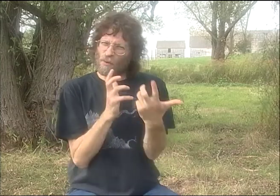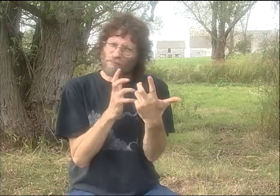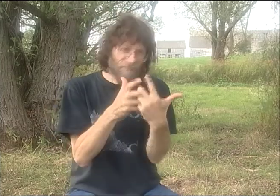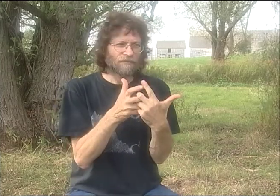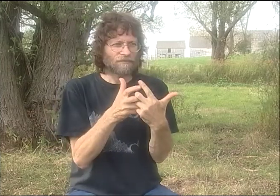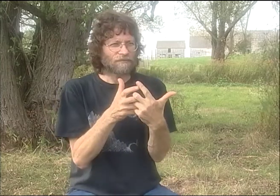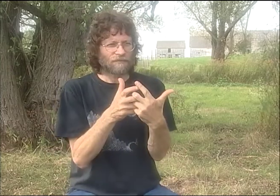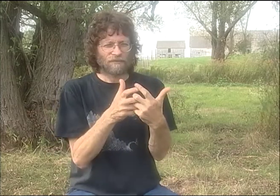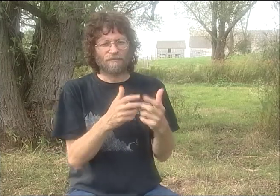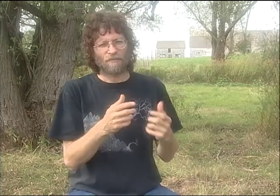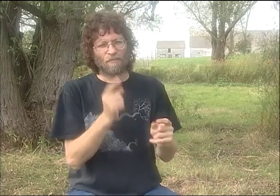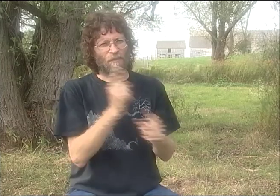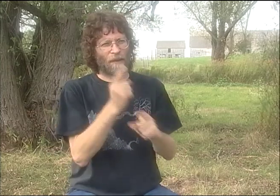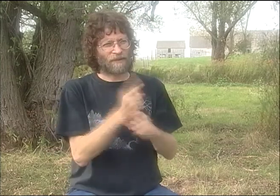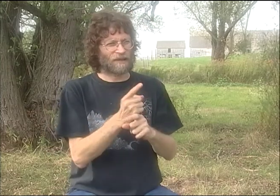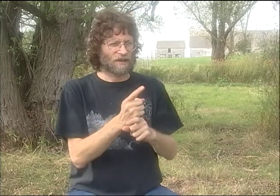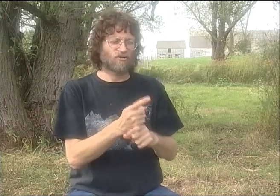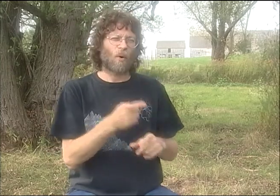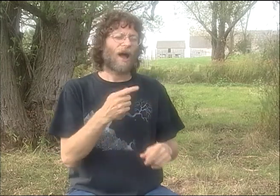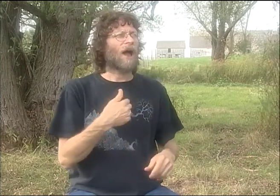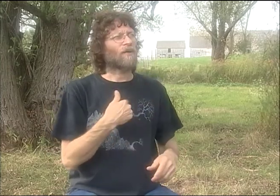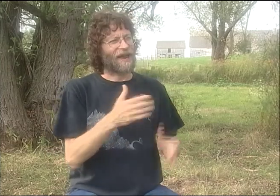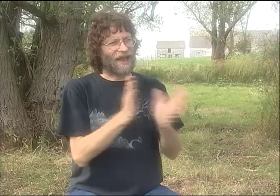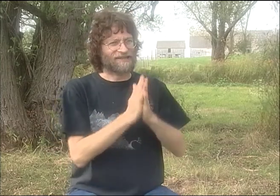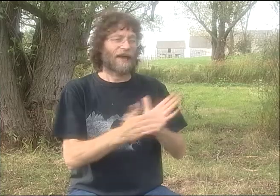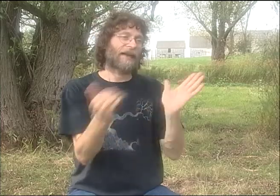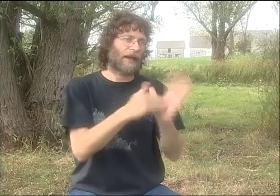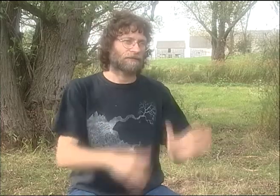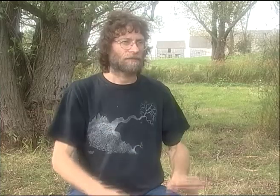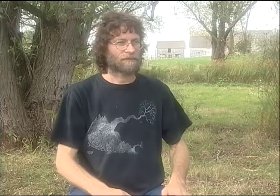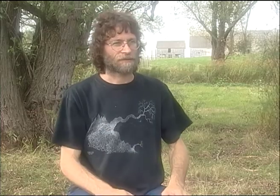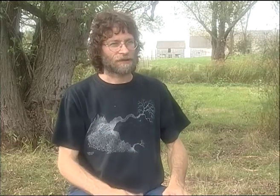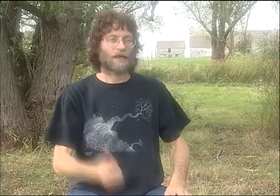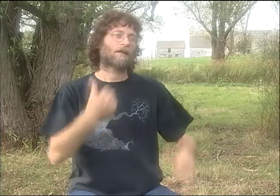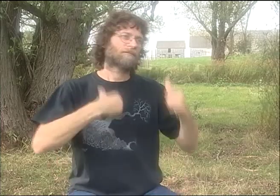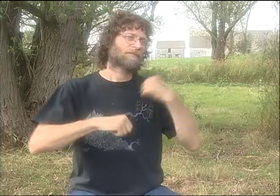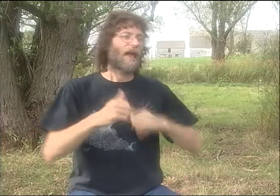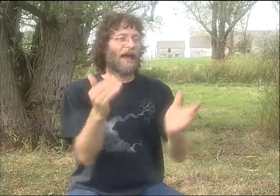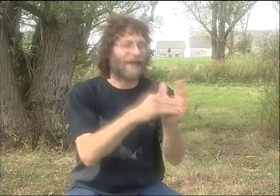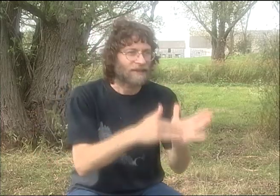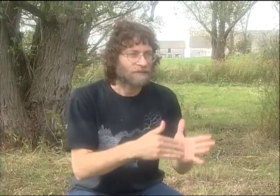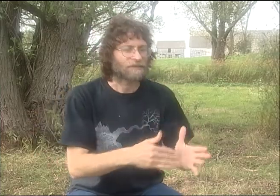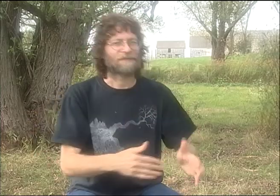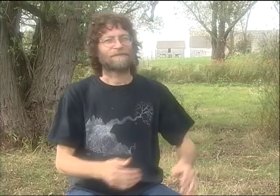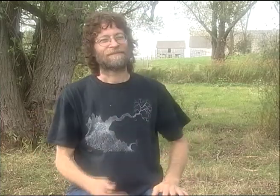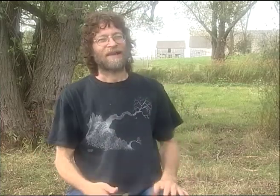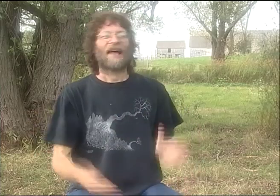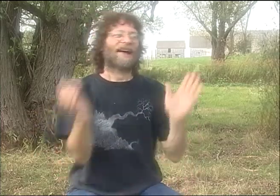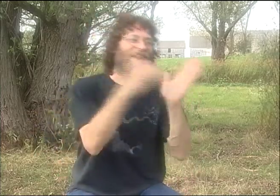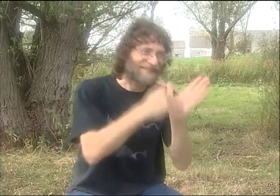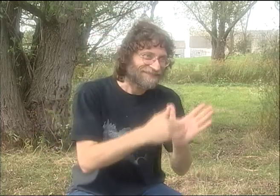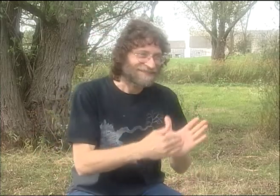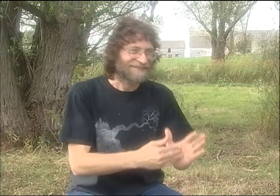OF THIS WHOLE SCENARIO, BUT I'LL BE MISERABLE. SO I REALLY HAD TO GET THE TIMING RIGHT